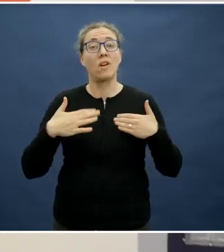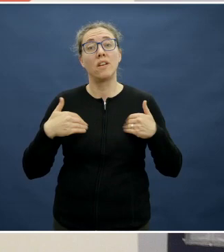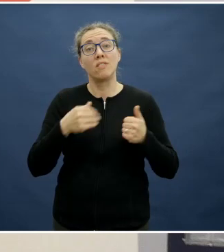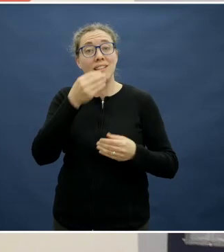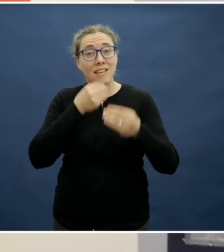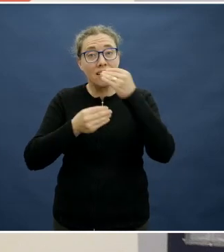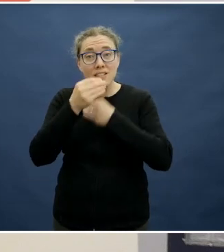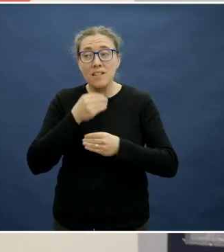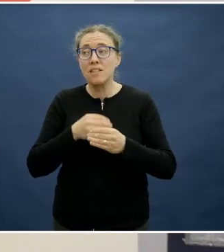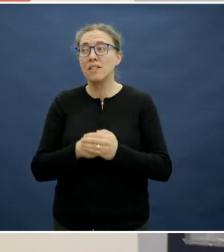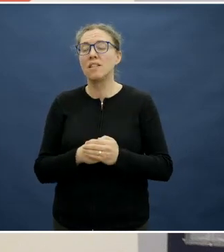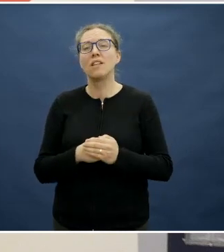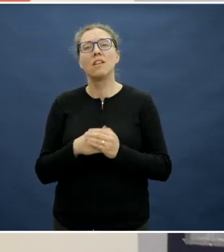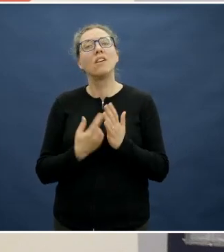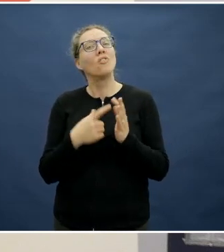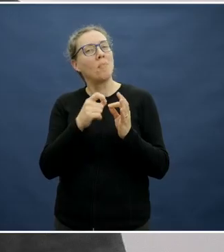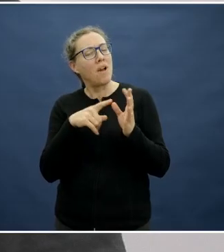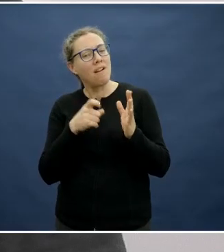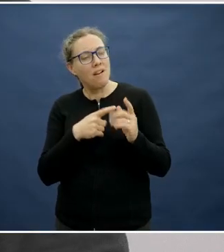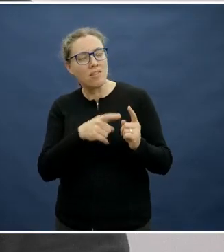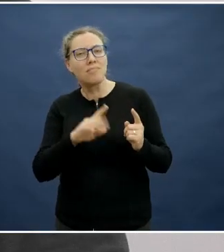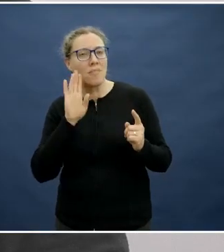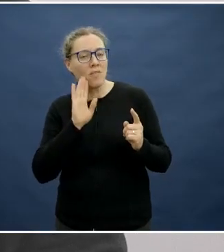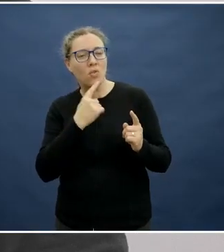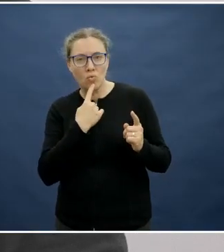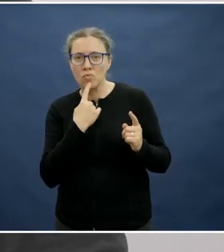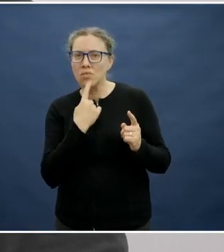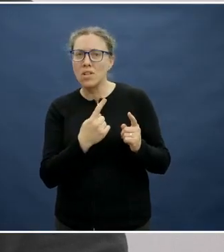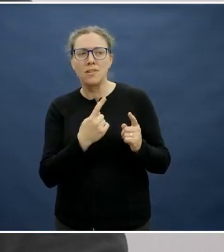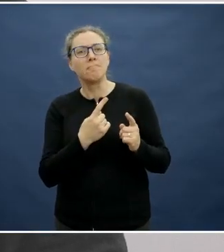it in your talk and, at the end of the day, it is a pretty easily attainable resource